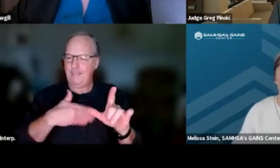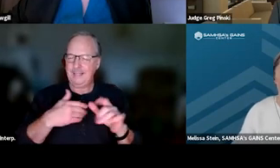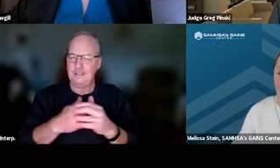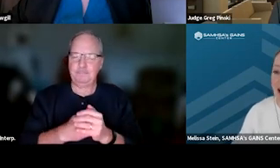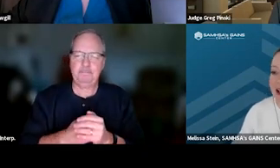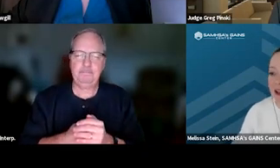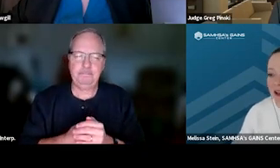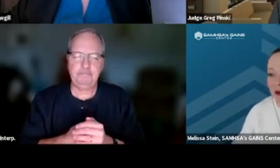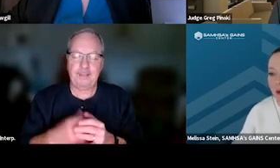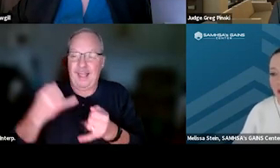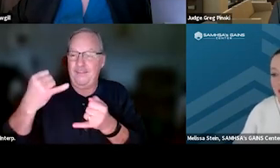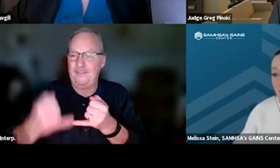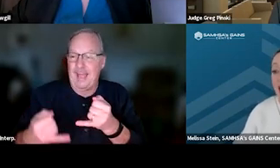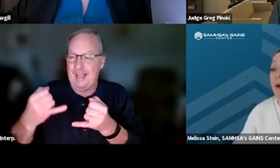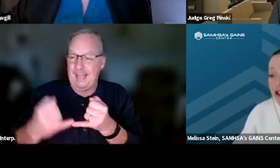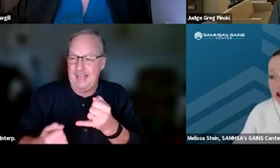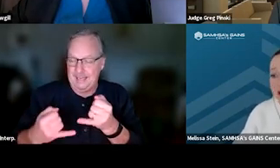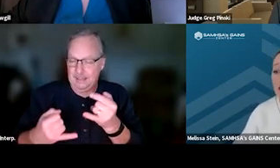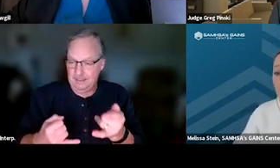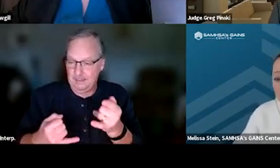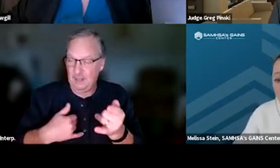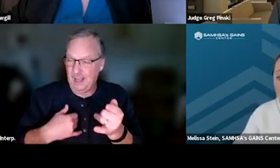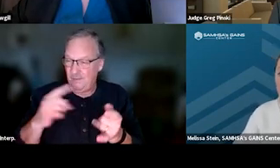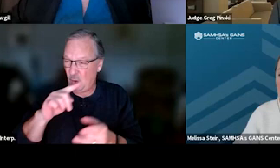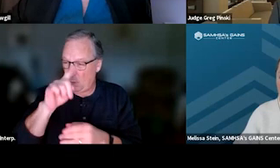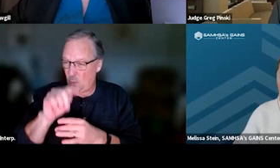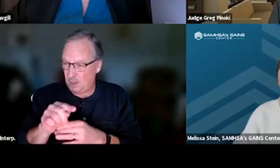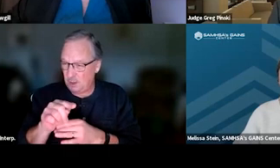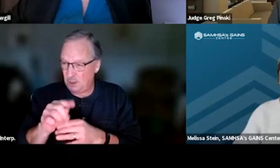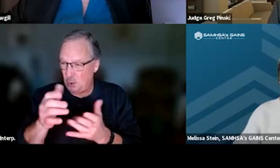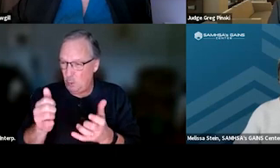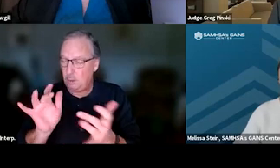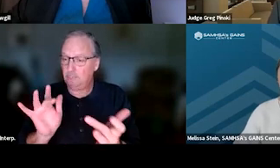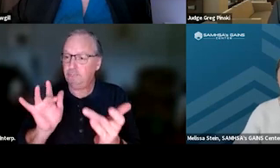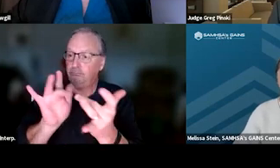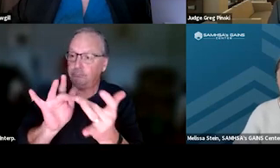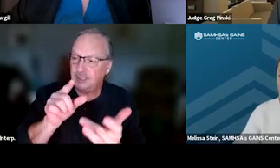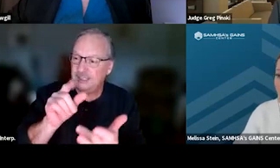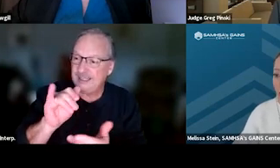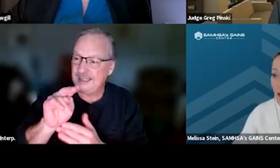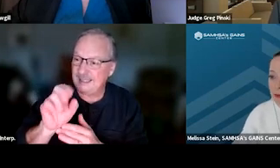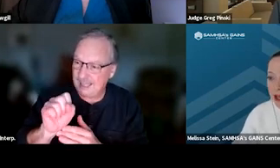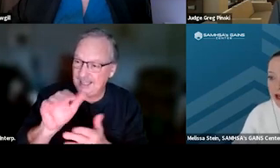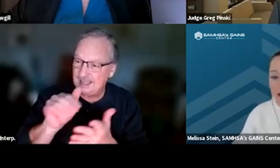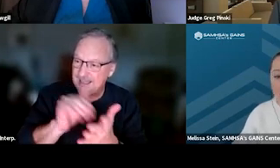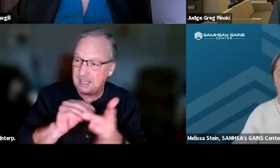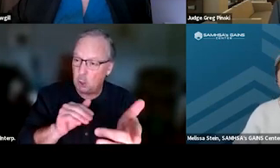And finally, if you have questions and you would like to reach out to the GAINS Center, here is our website